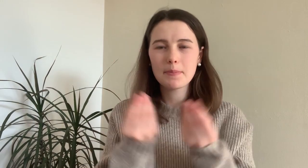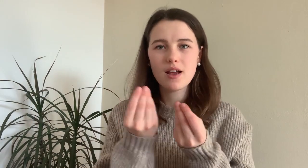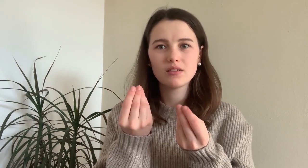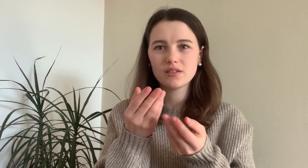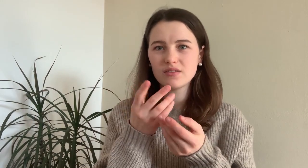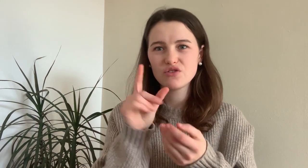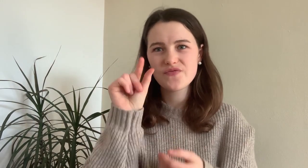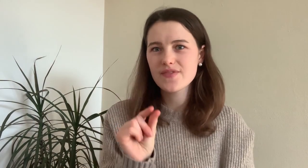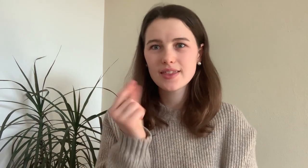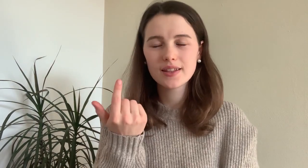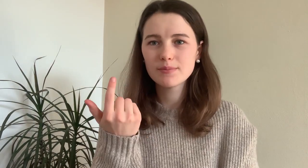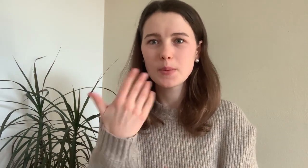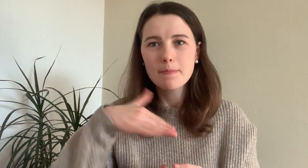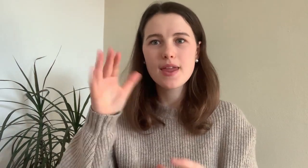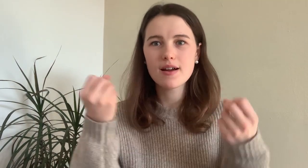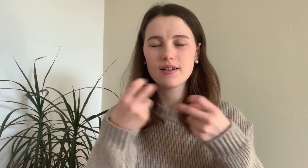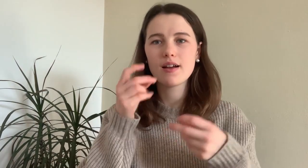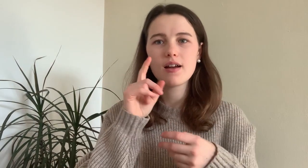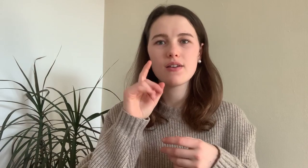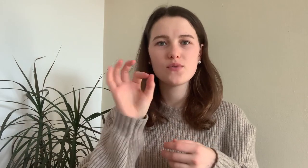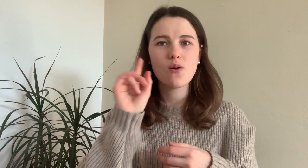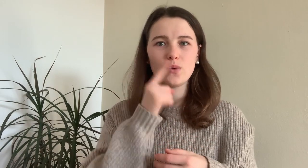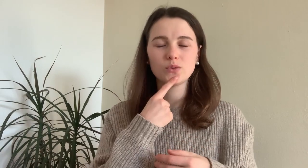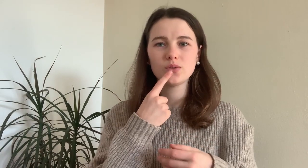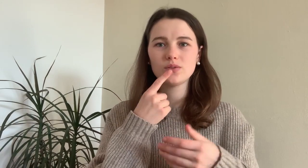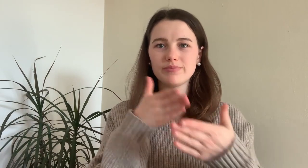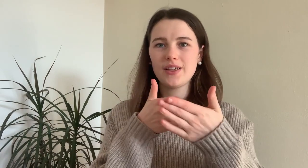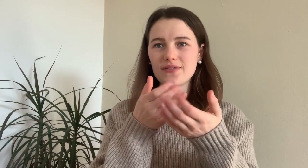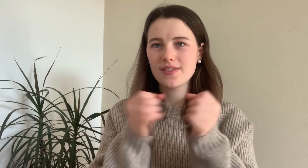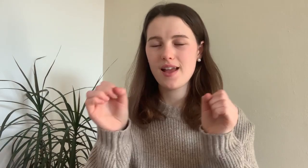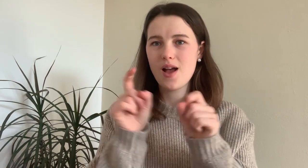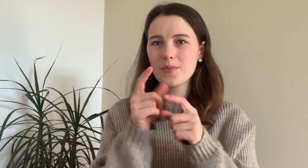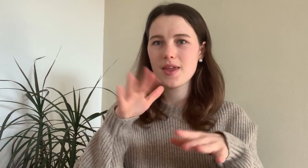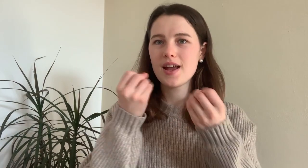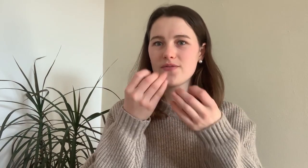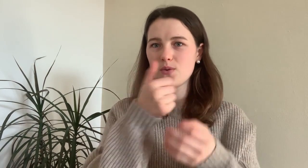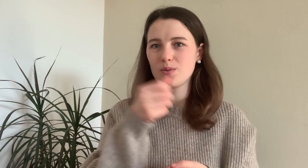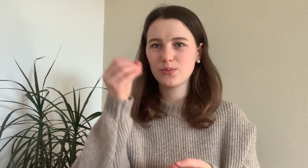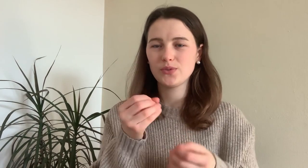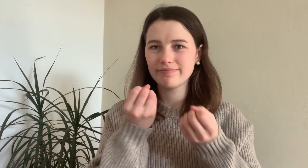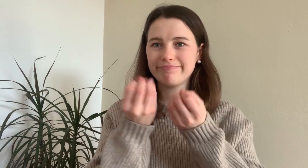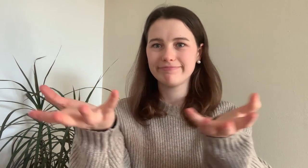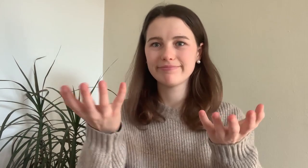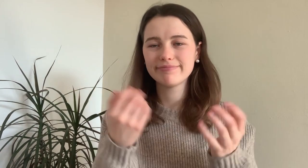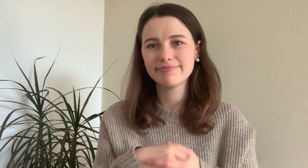And in general subtitles should be provided more for deaf people. So we have 100% access to everything.